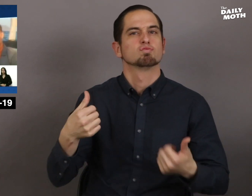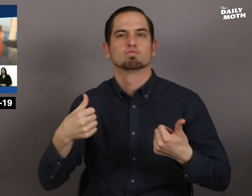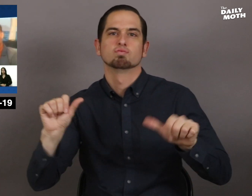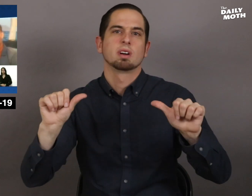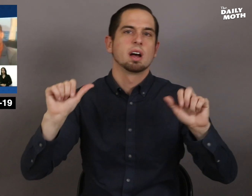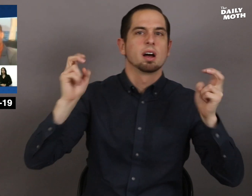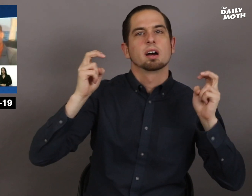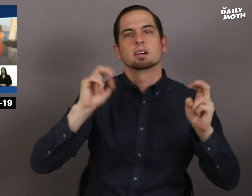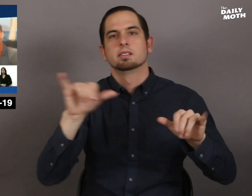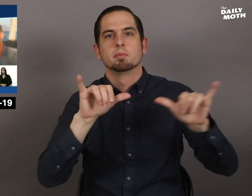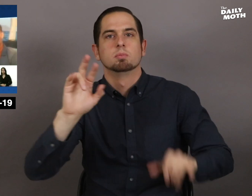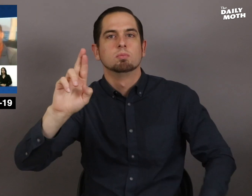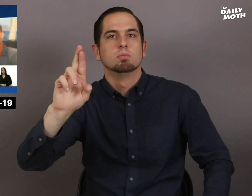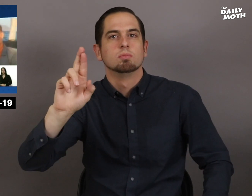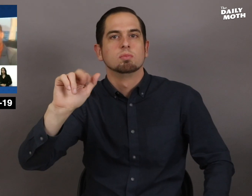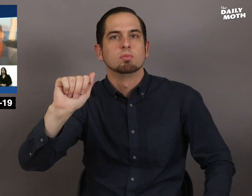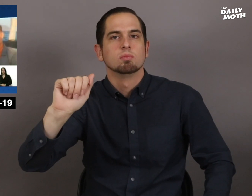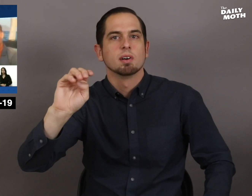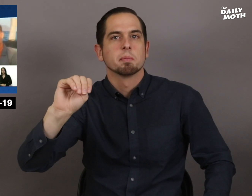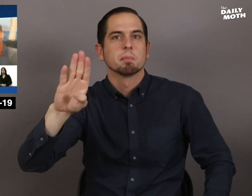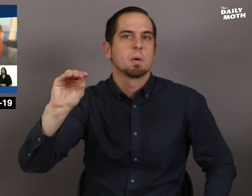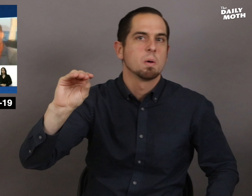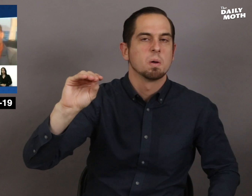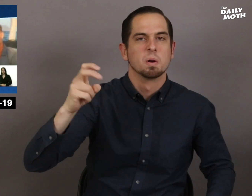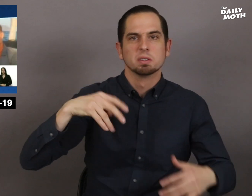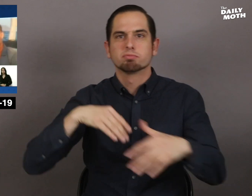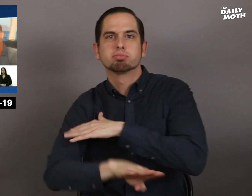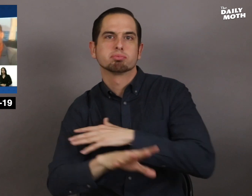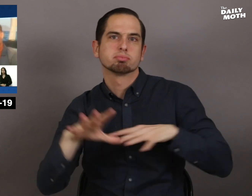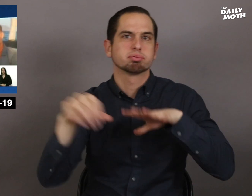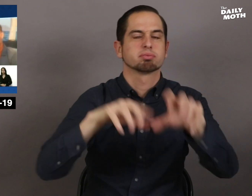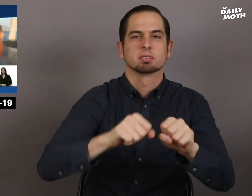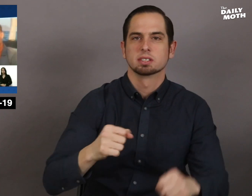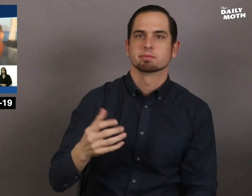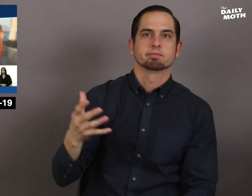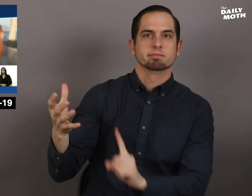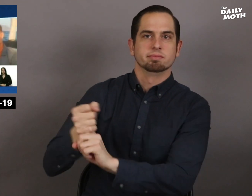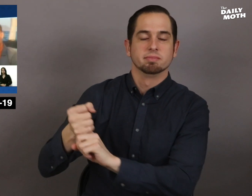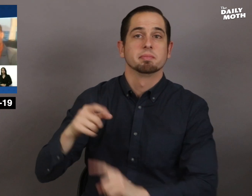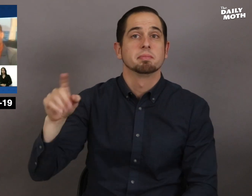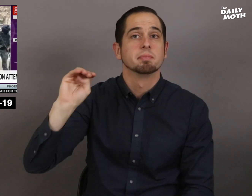the men and said they tried to be "Rambo."